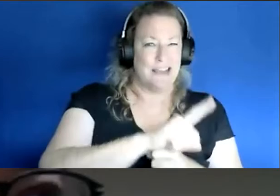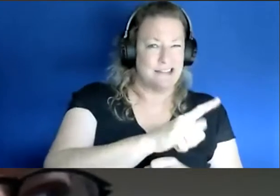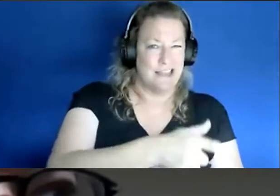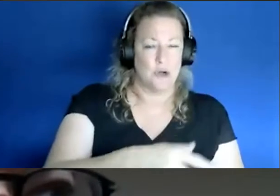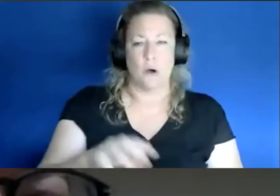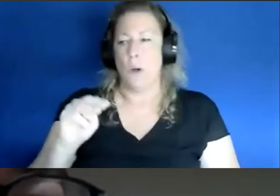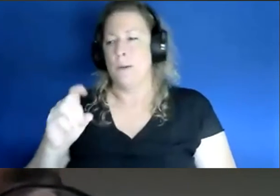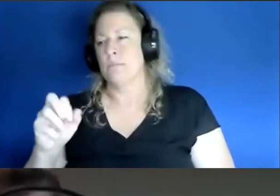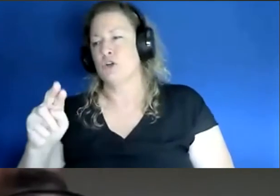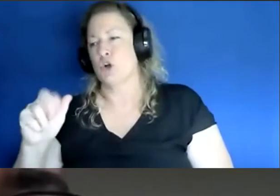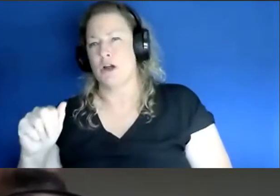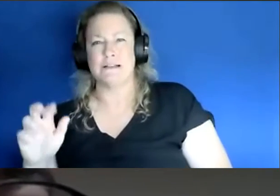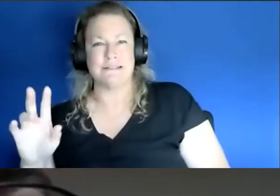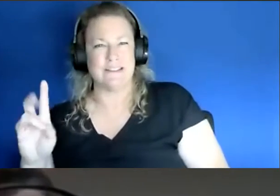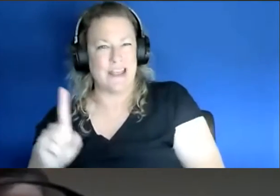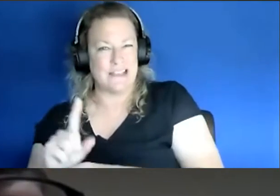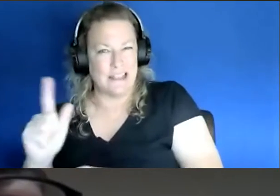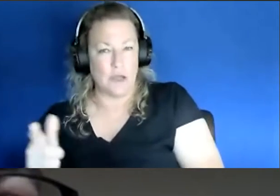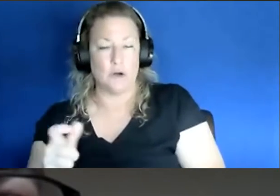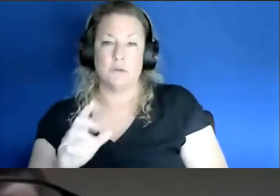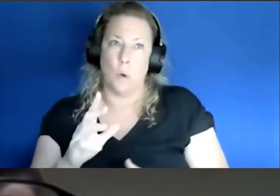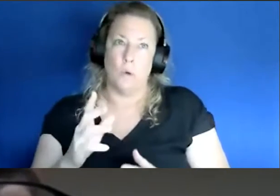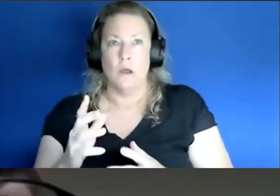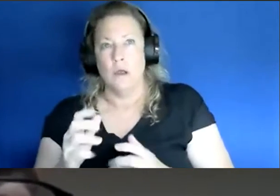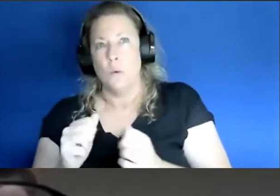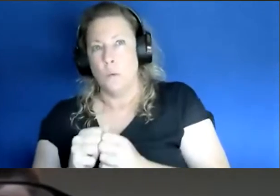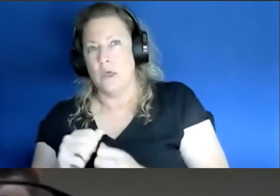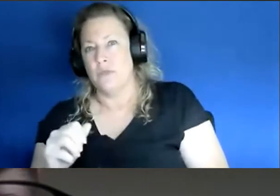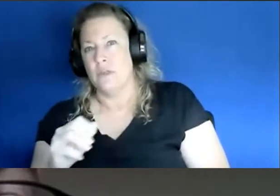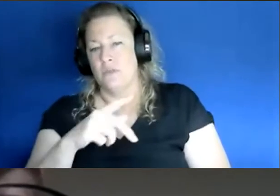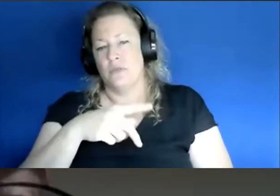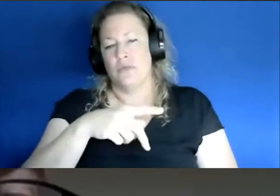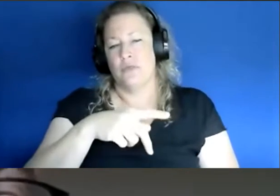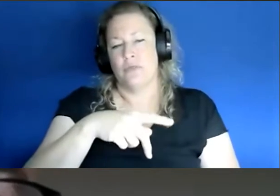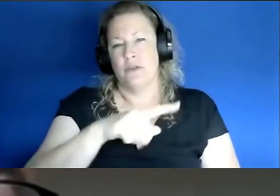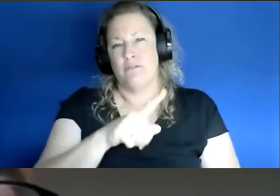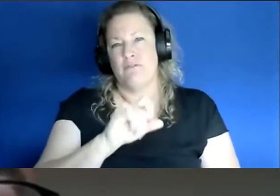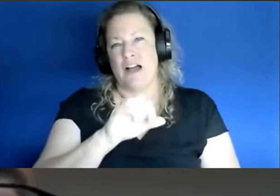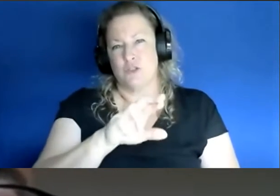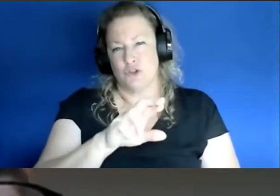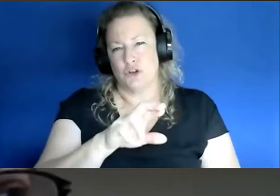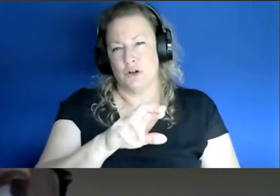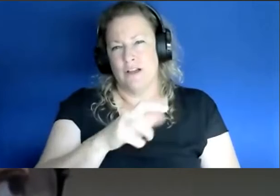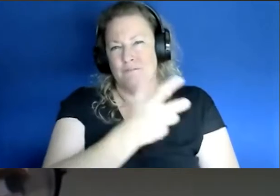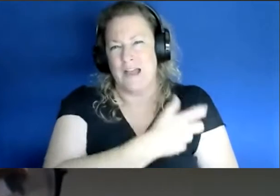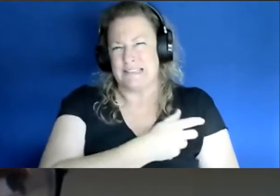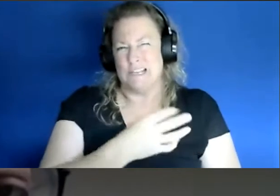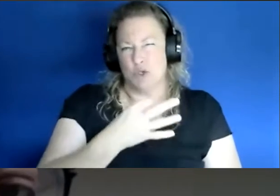you could get fully vaccinated a little bit sooner with the Pfizer vaccine and also you know Johnson